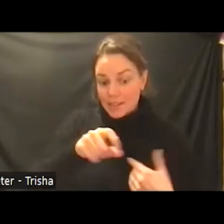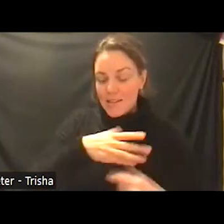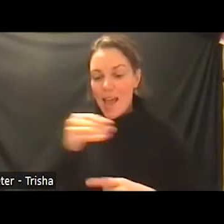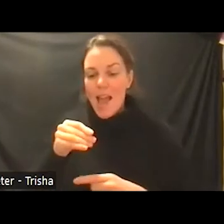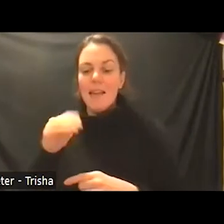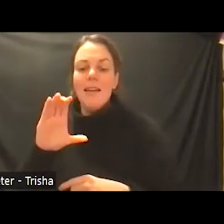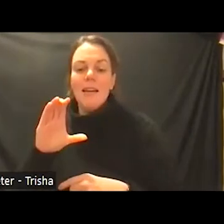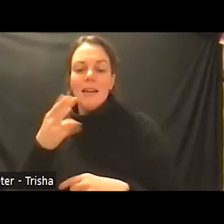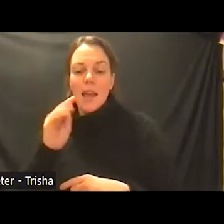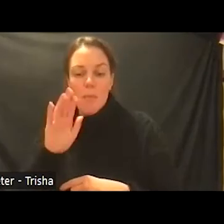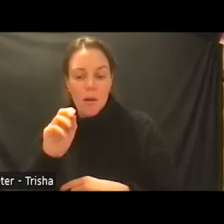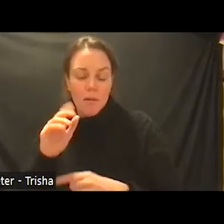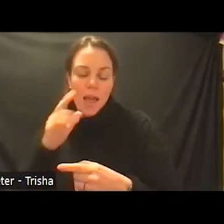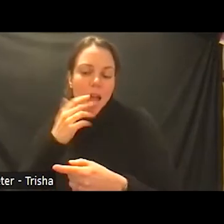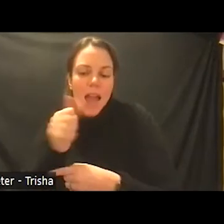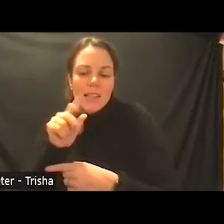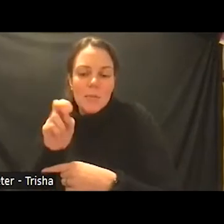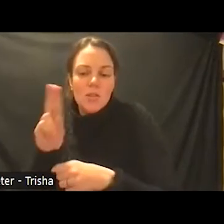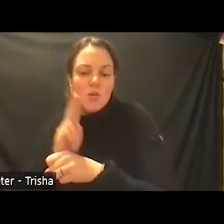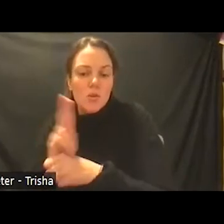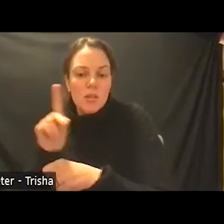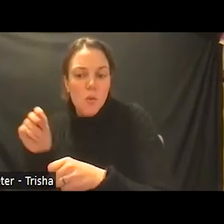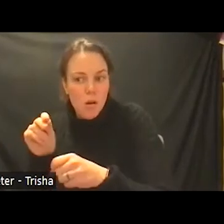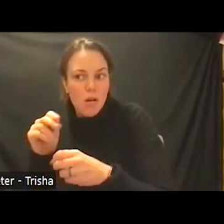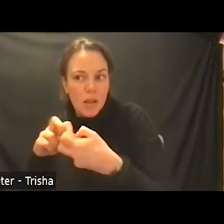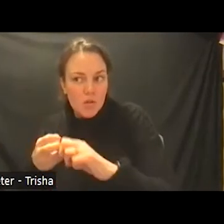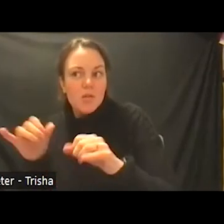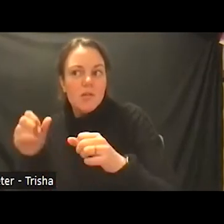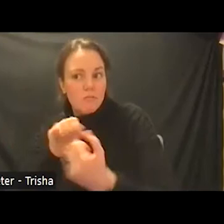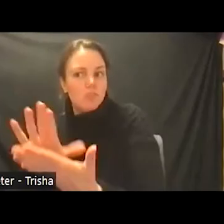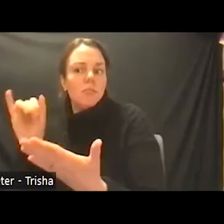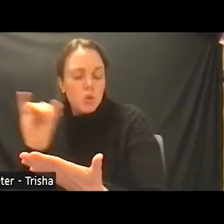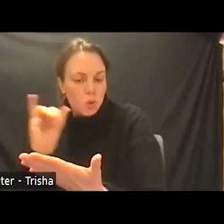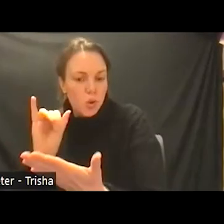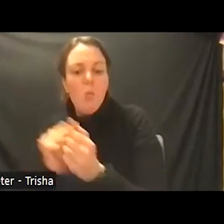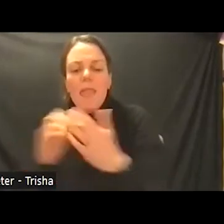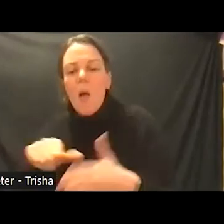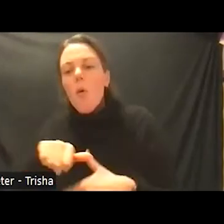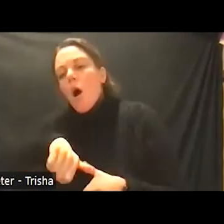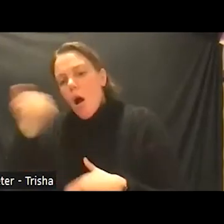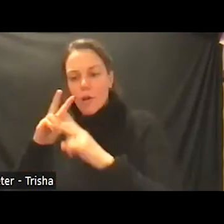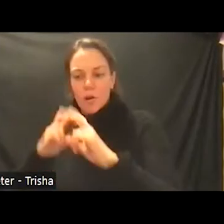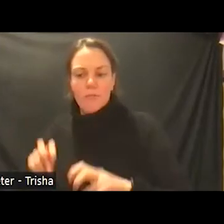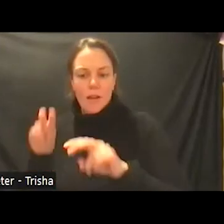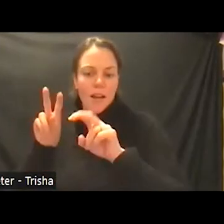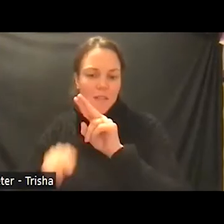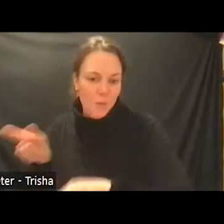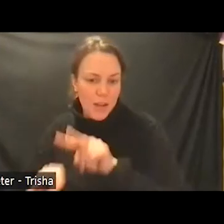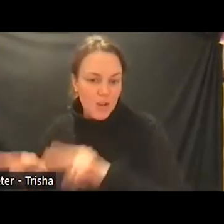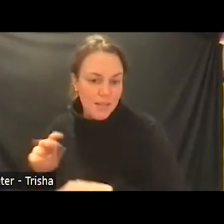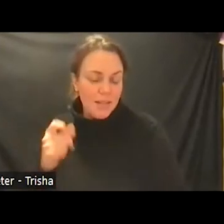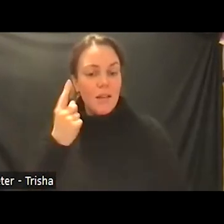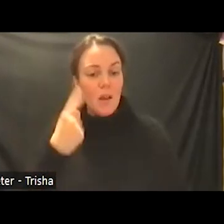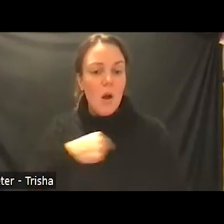have another intake process summit also is very unique in that it has case x and peers working